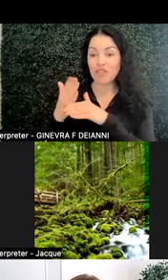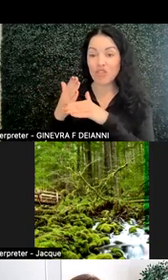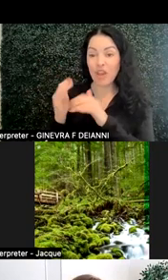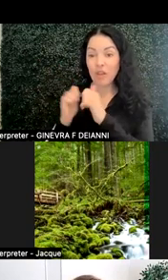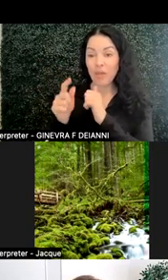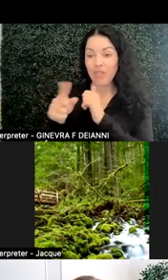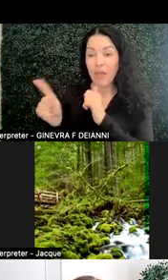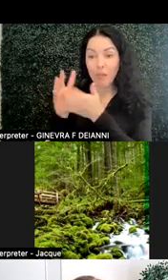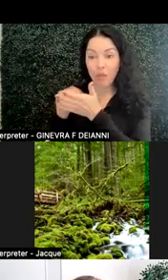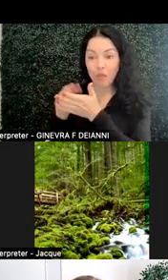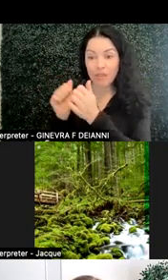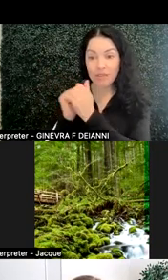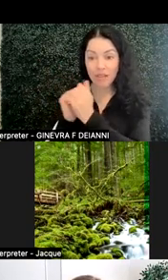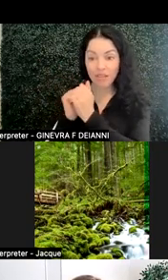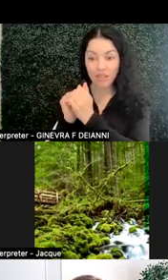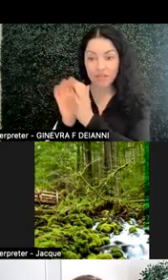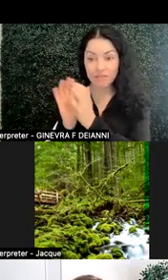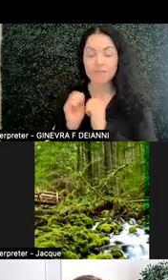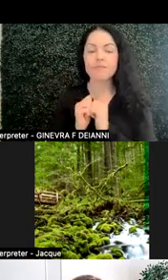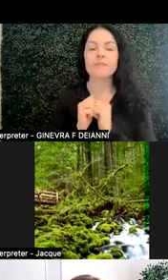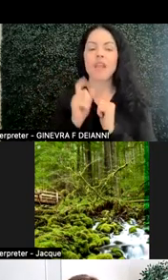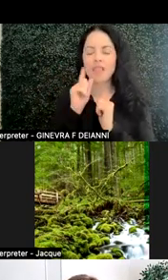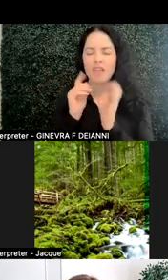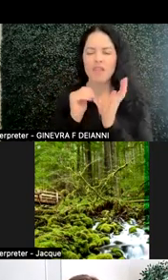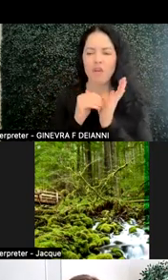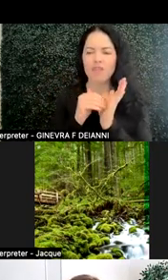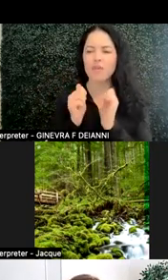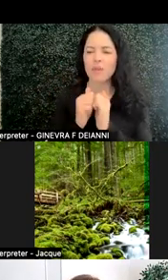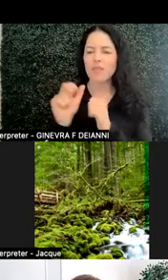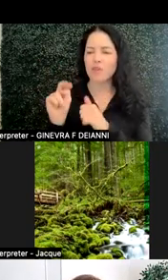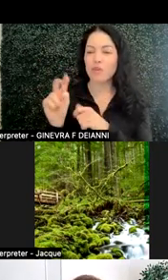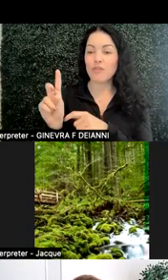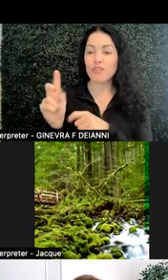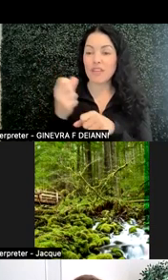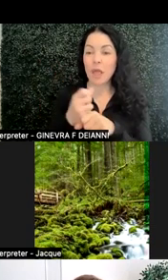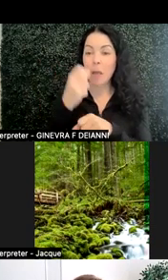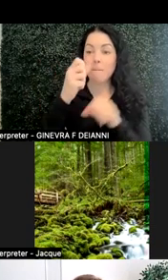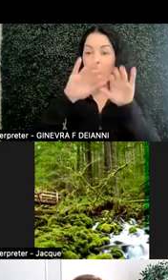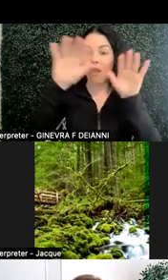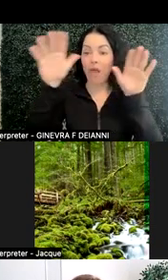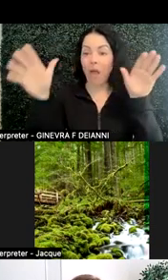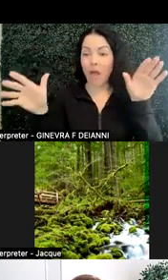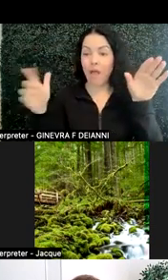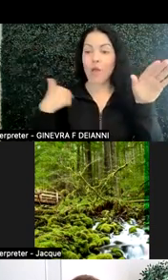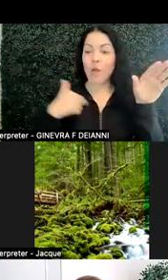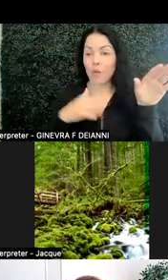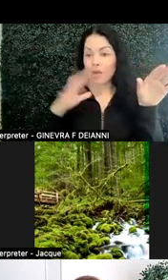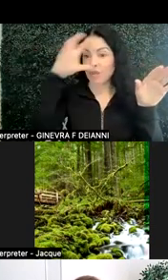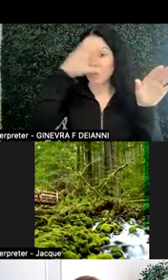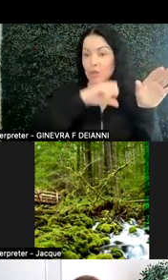I think a lot of times in that neurodiversity umbrella, we make assumptions that the social interactions